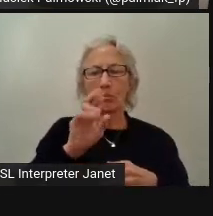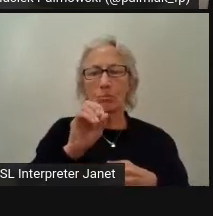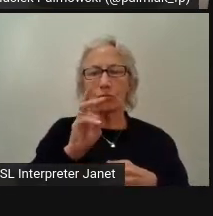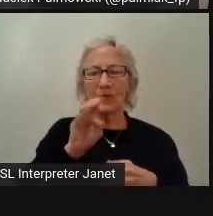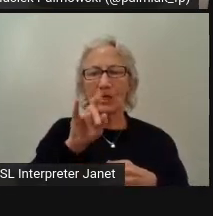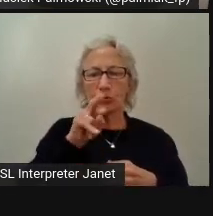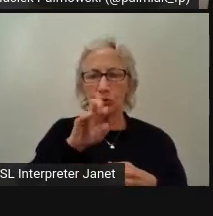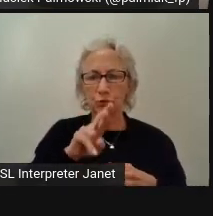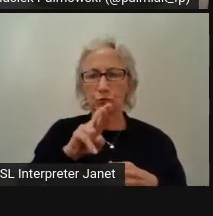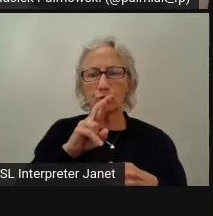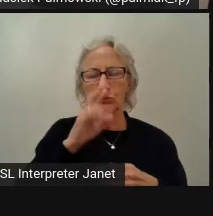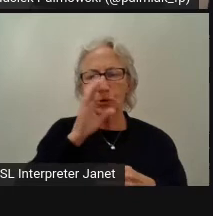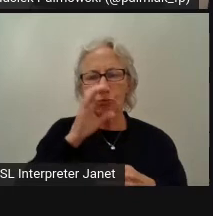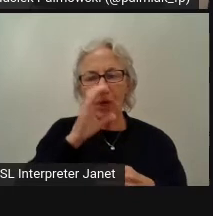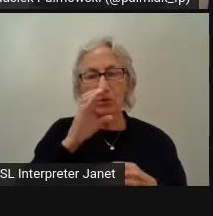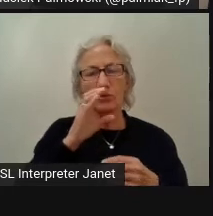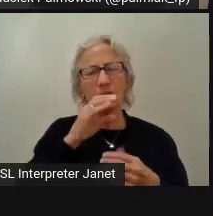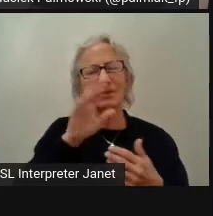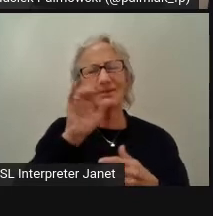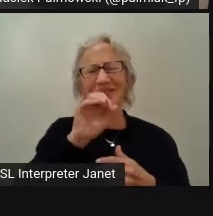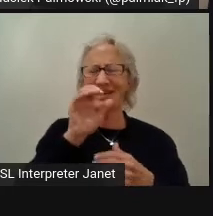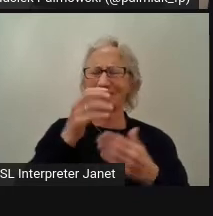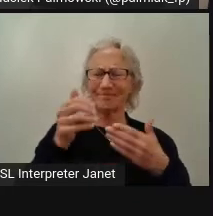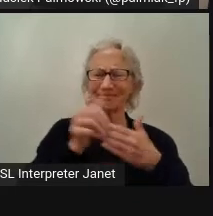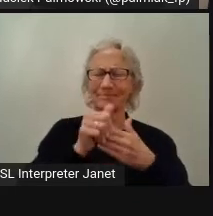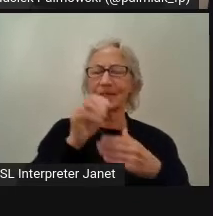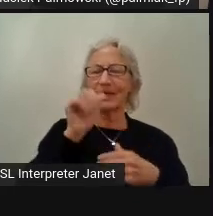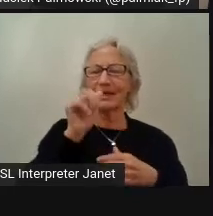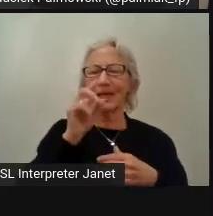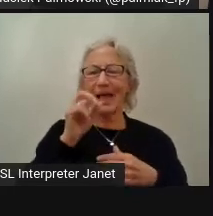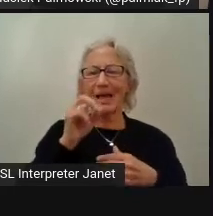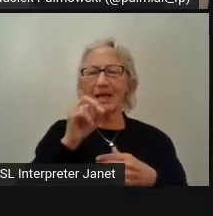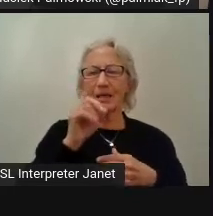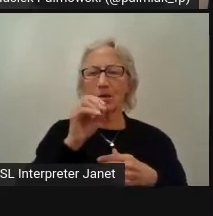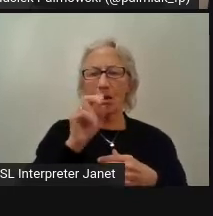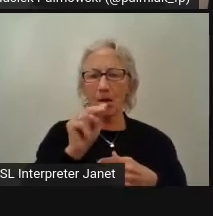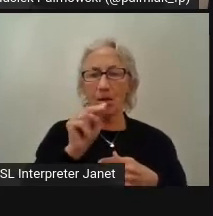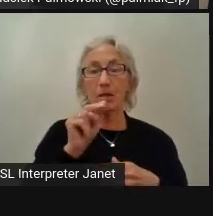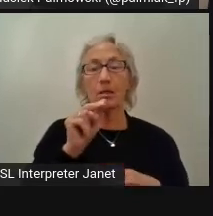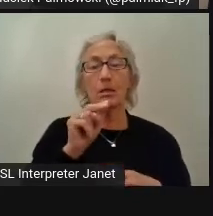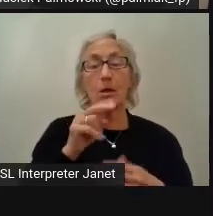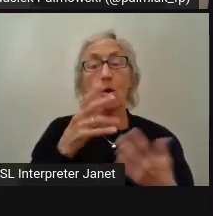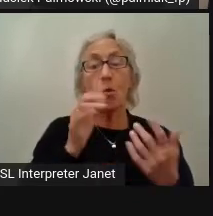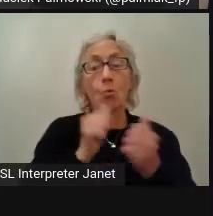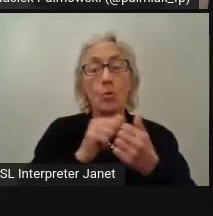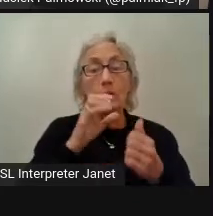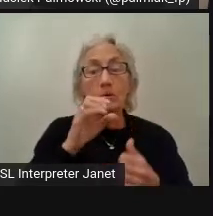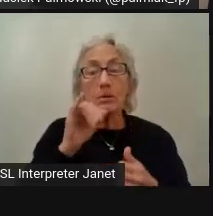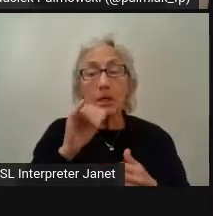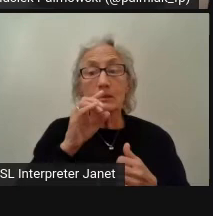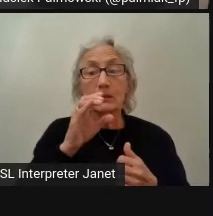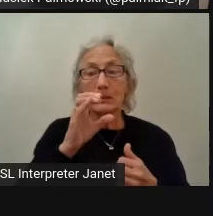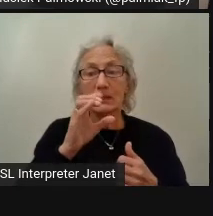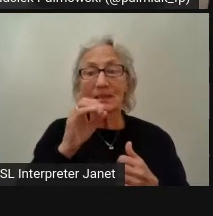While to run a CI/CD pipeline in general you require